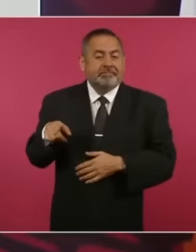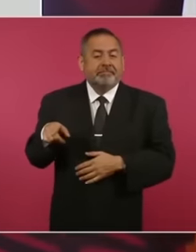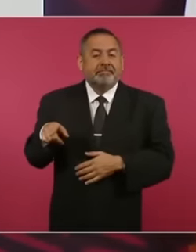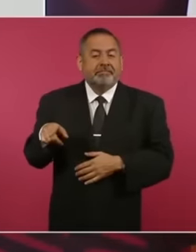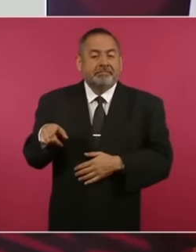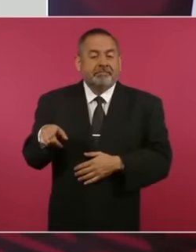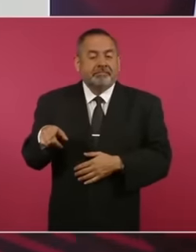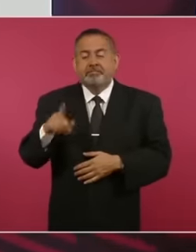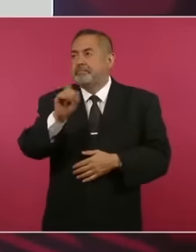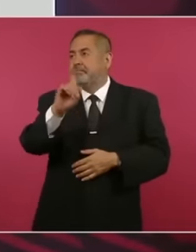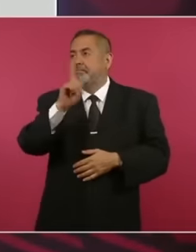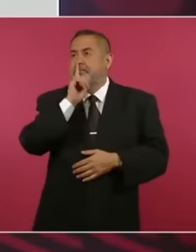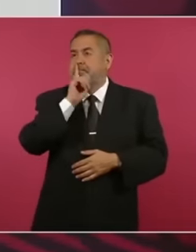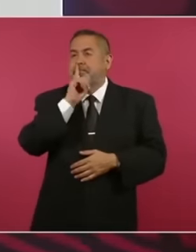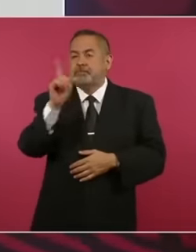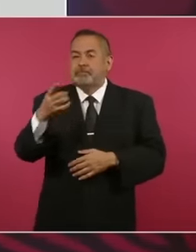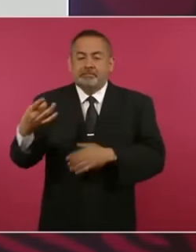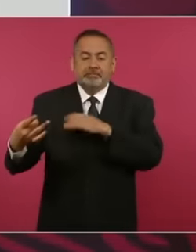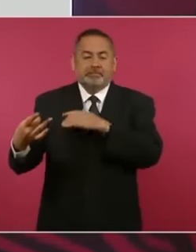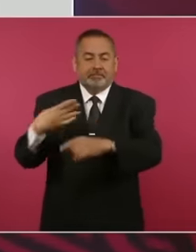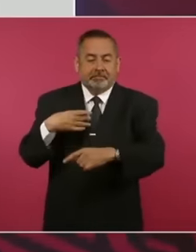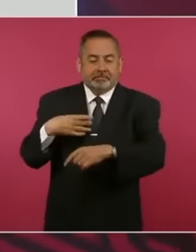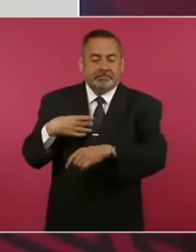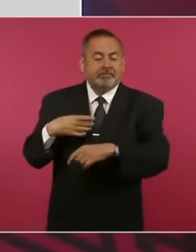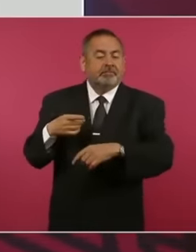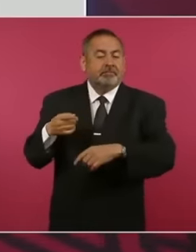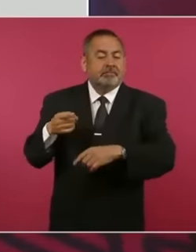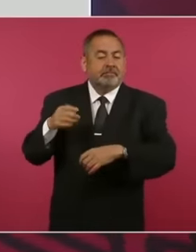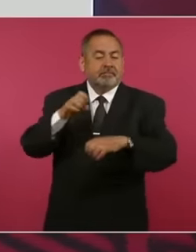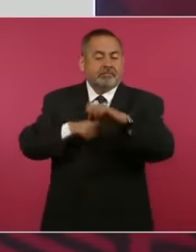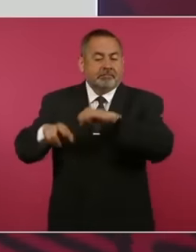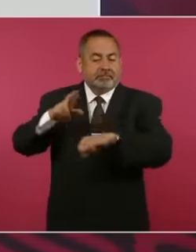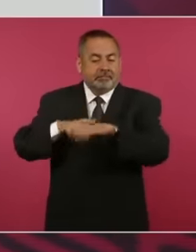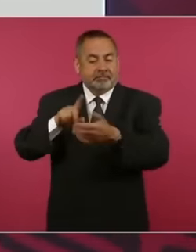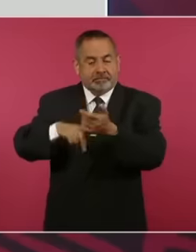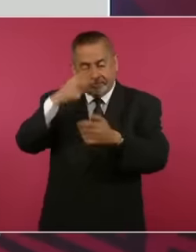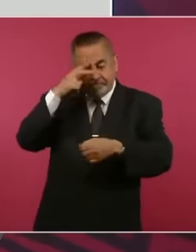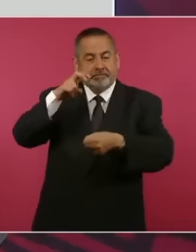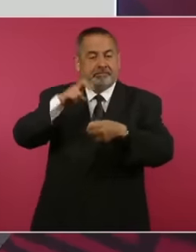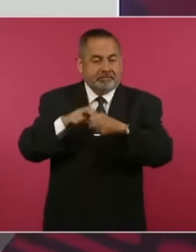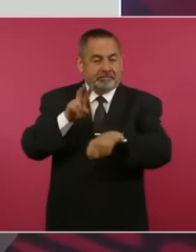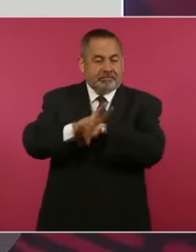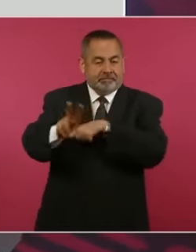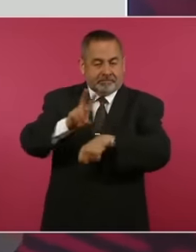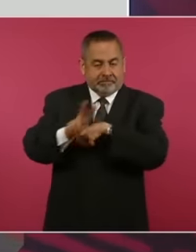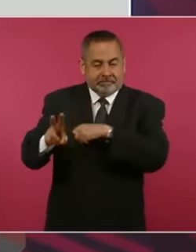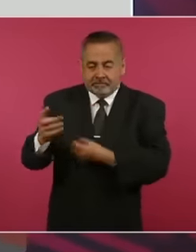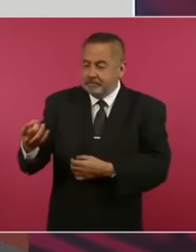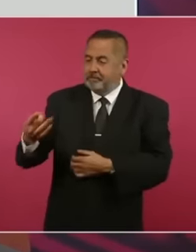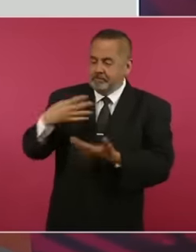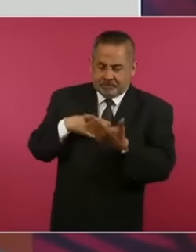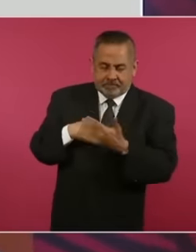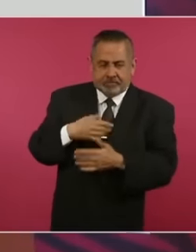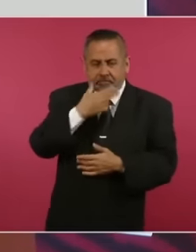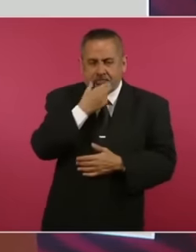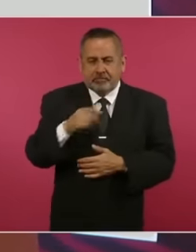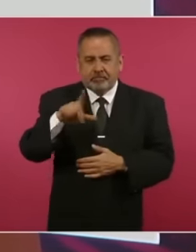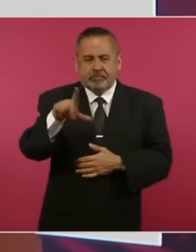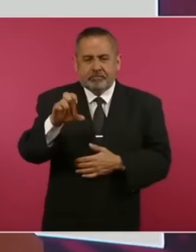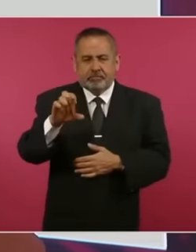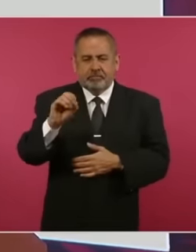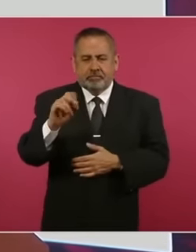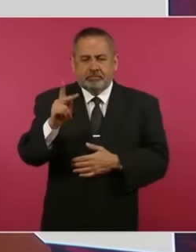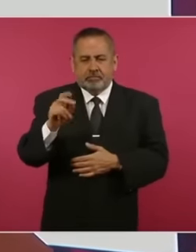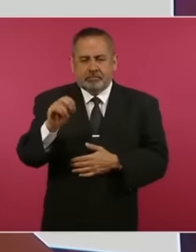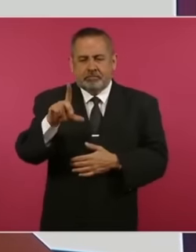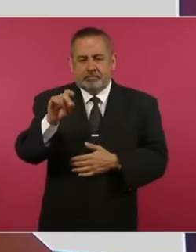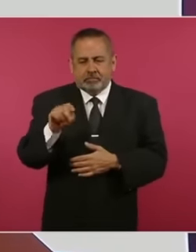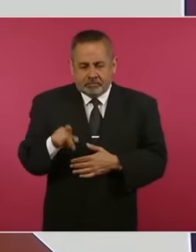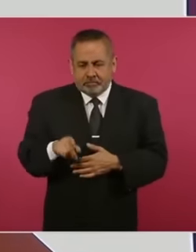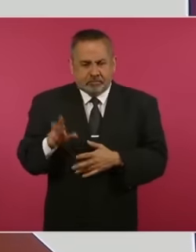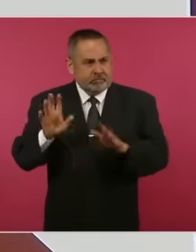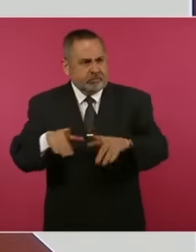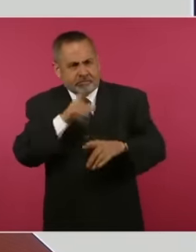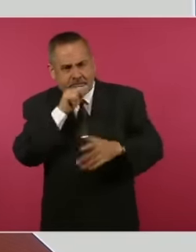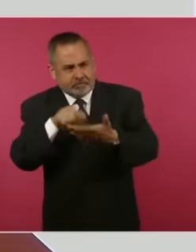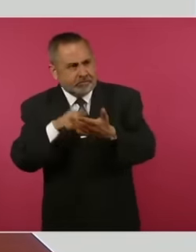of Mexico in Venezuela sent it to me. Leopoldo de Gies,